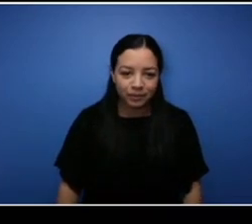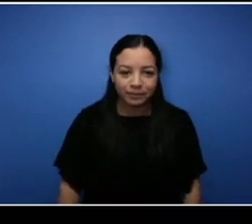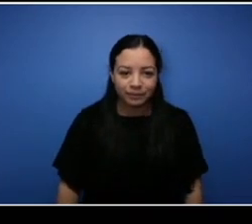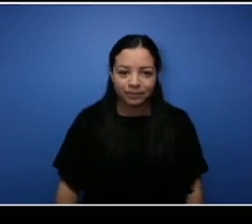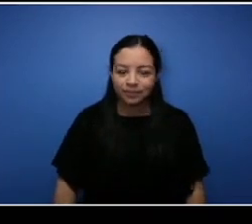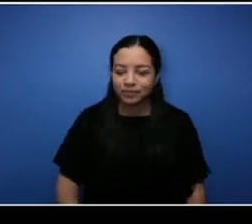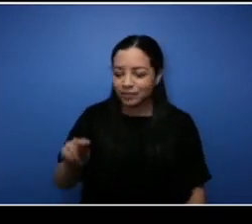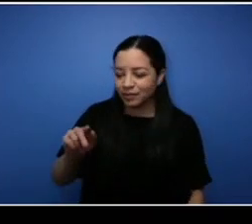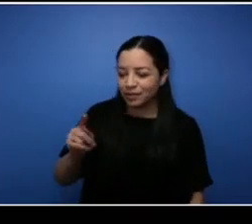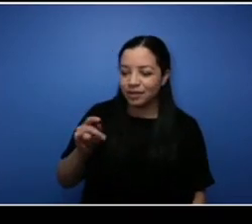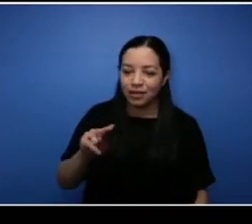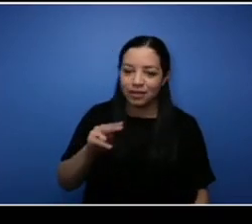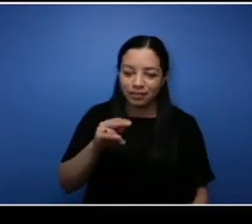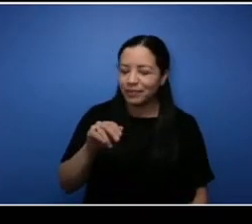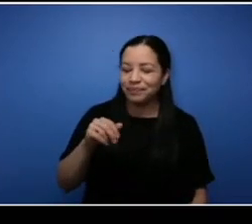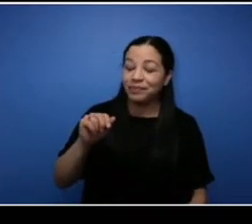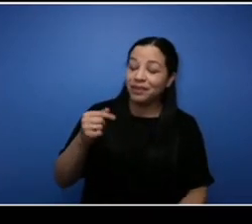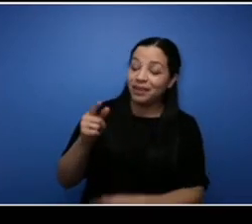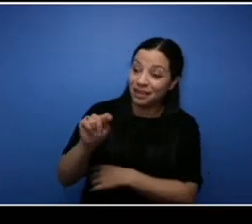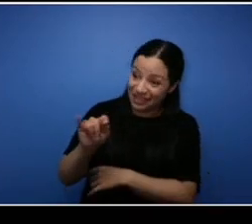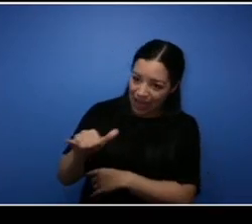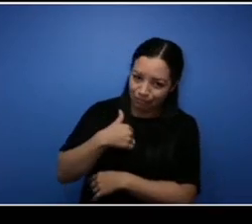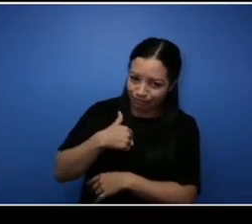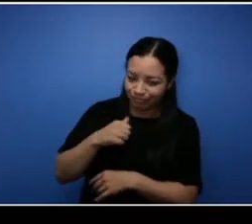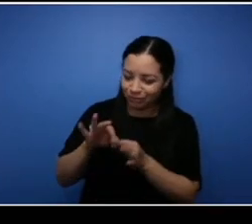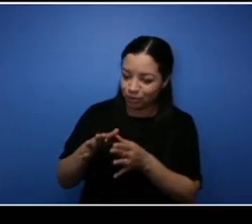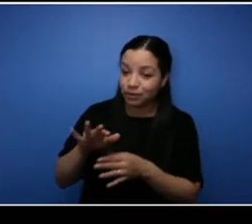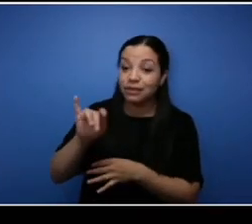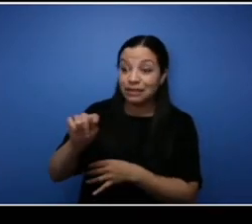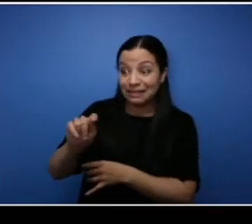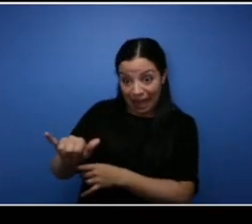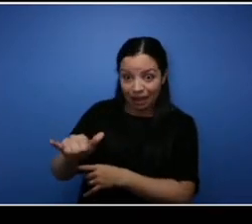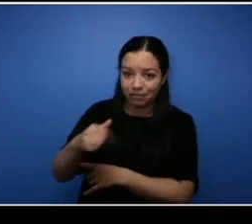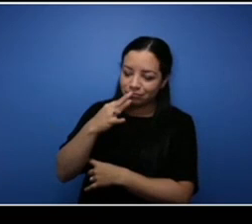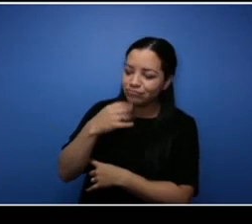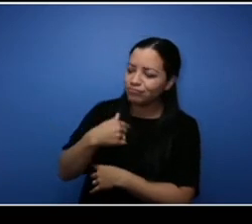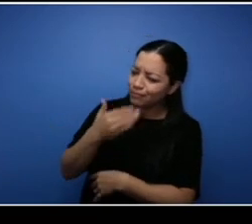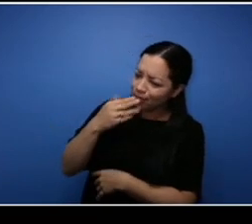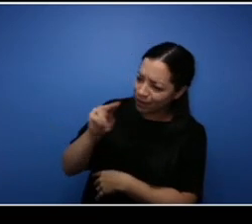Nathan. I really love that answer and I really think that like it's important to know that